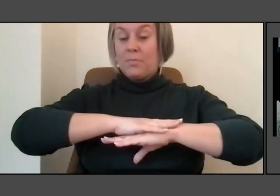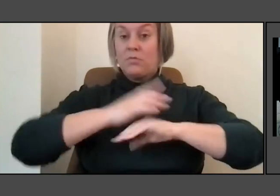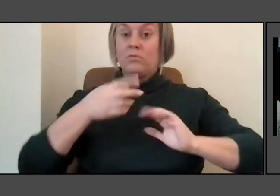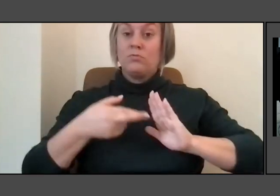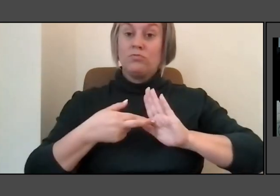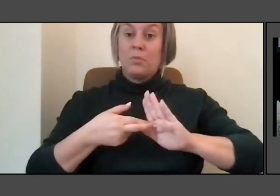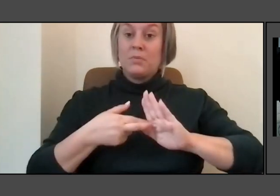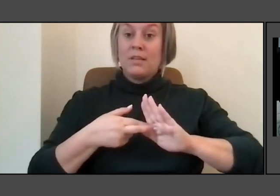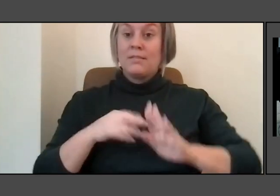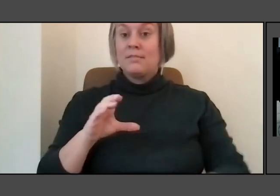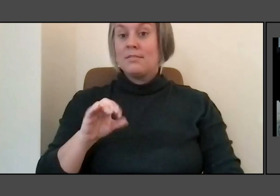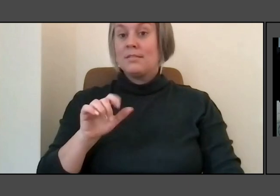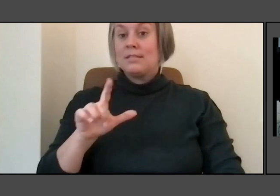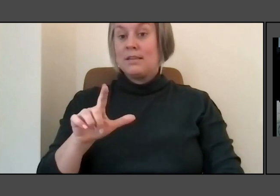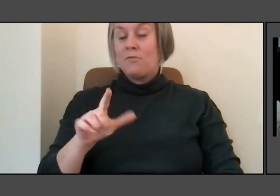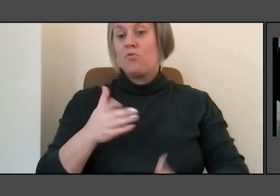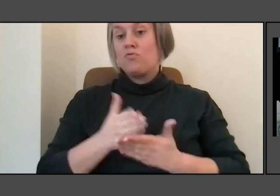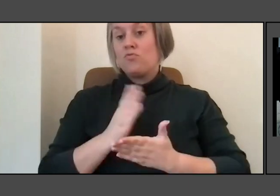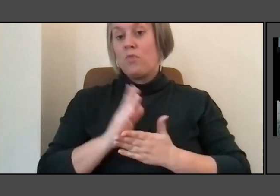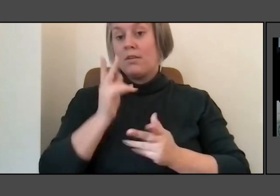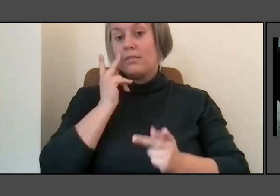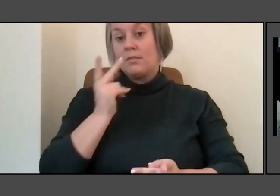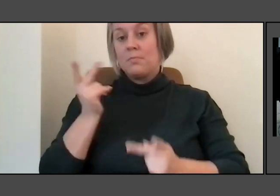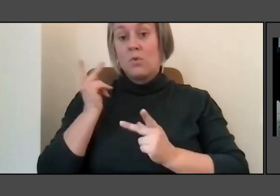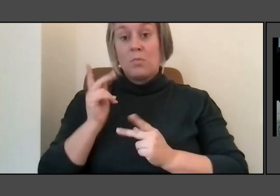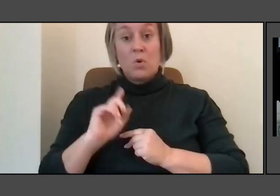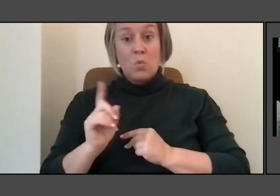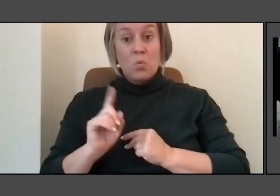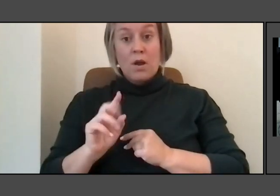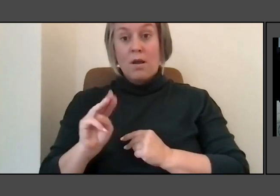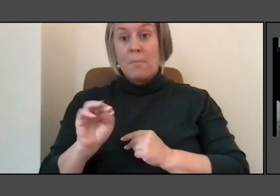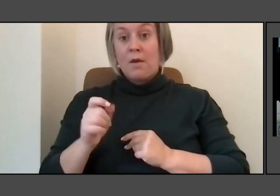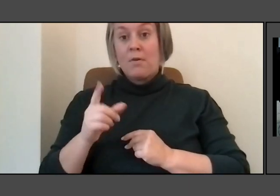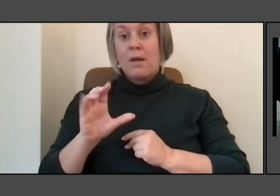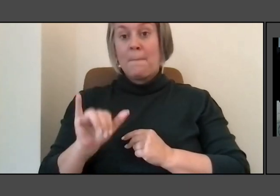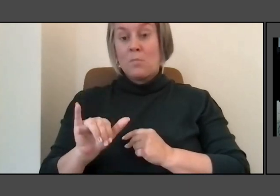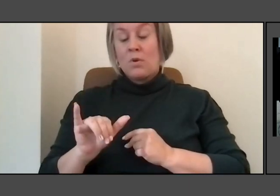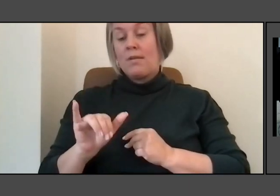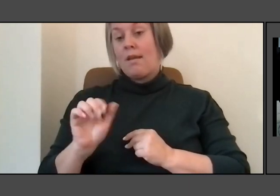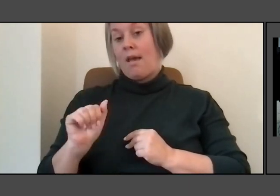Alabama, at the Southern Poverty Law Center. And I was flying down.